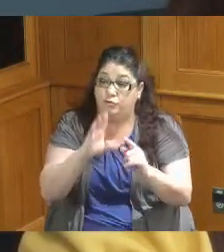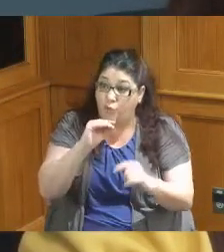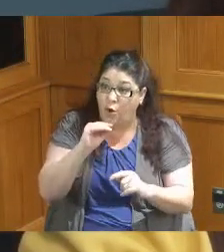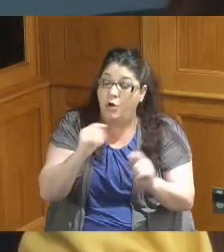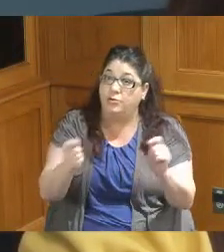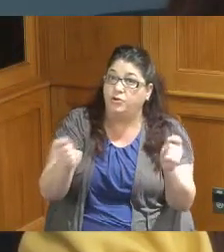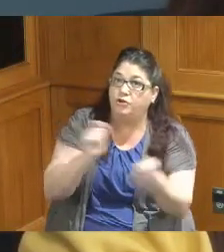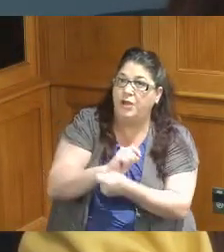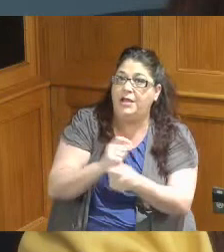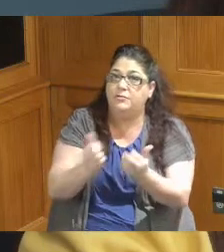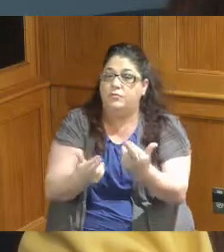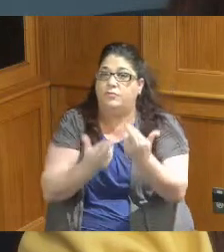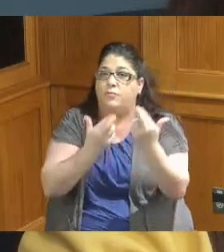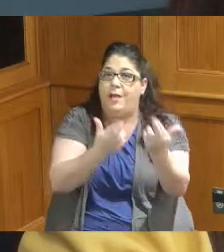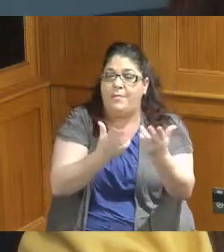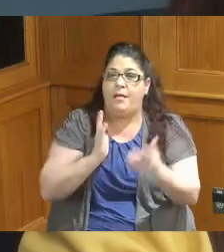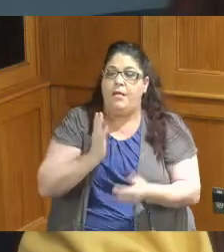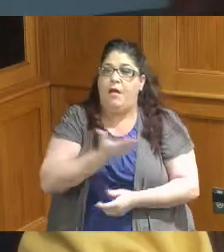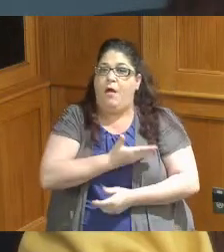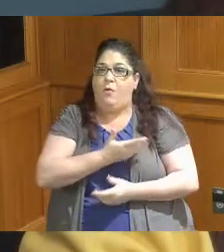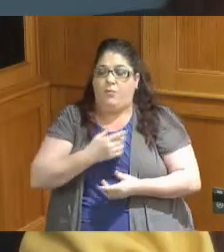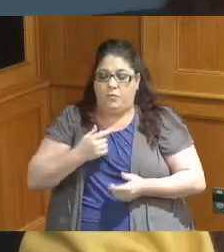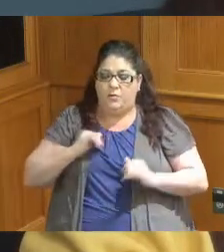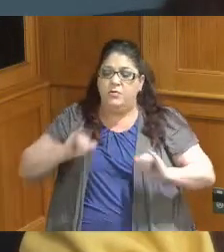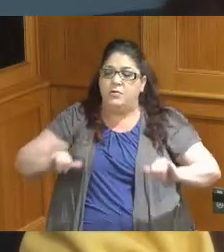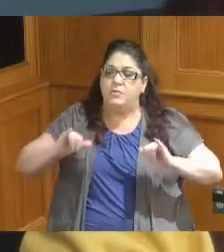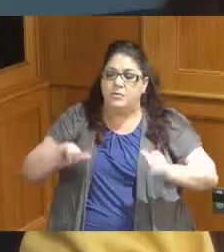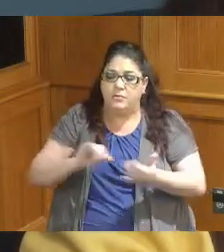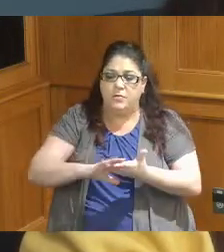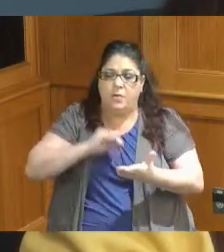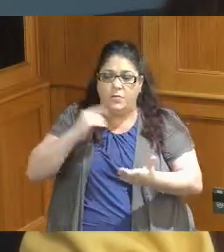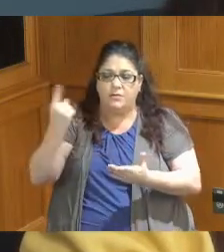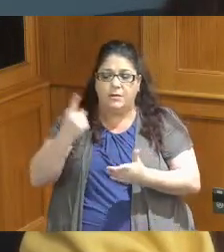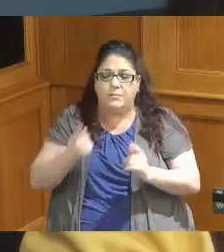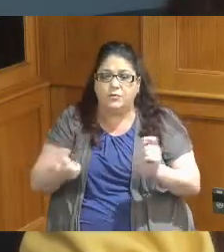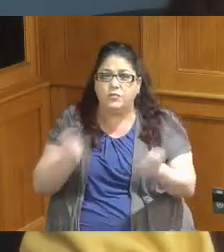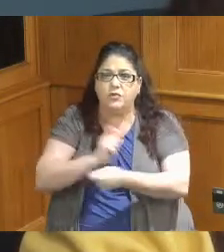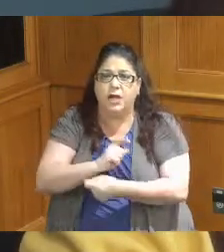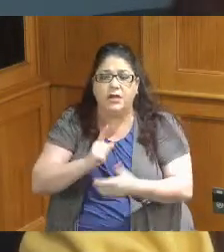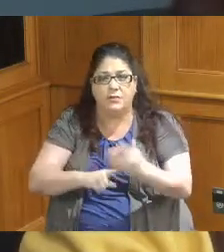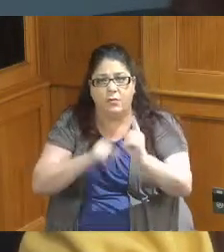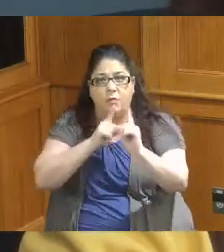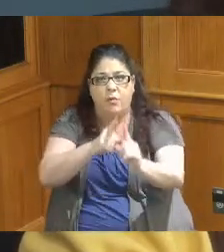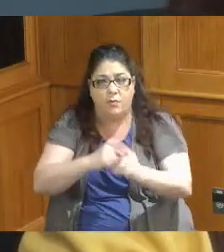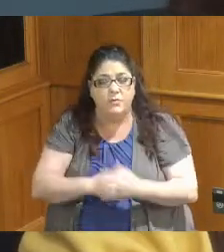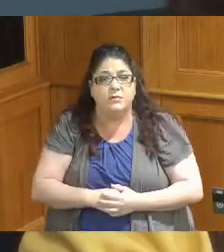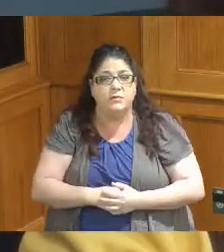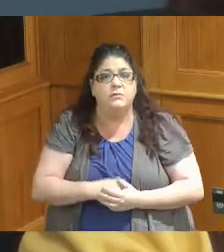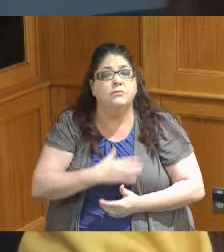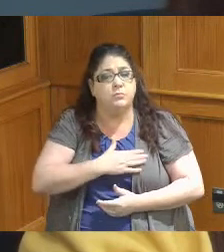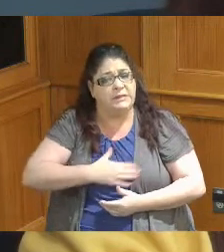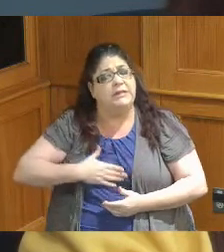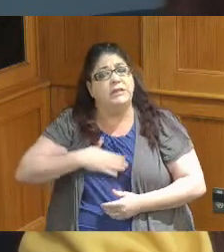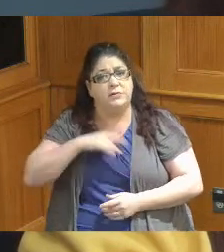Commission and its purposes and its goals when you participate so please apply as was said earlier